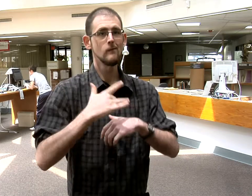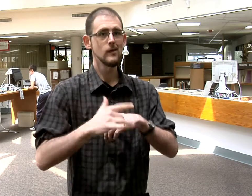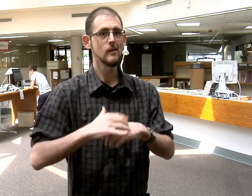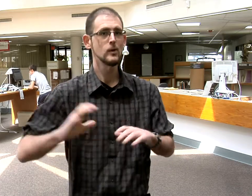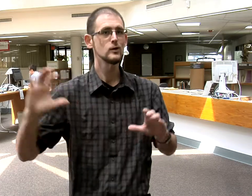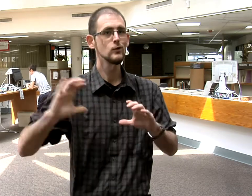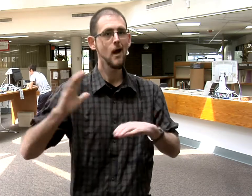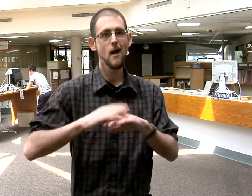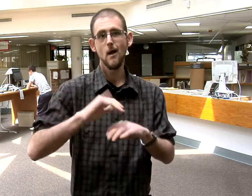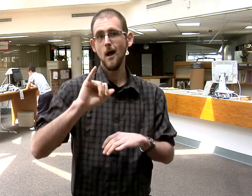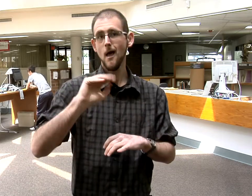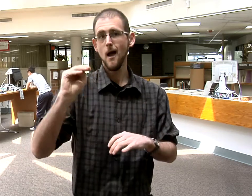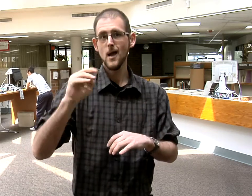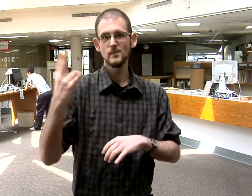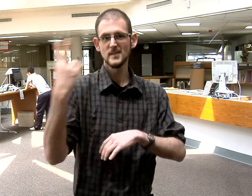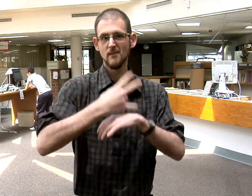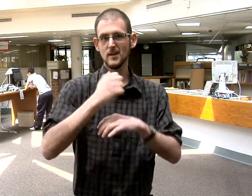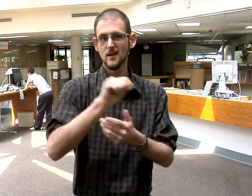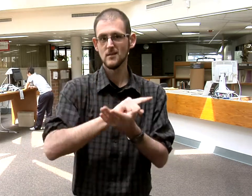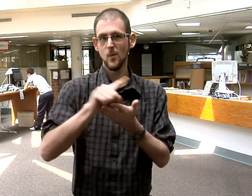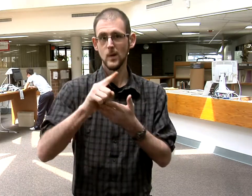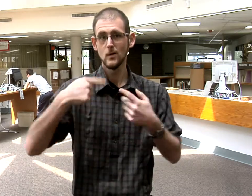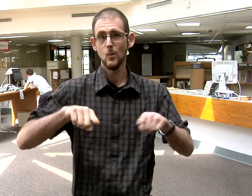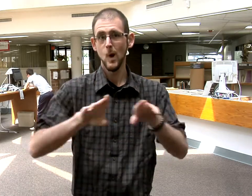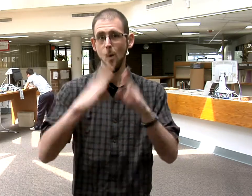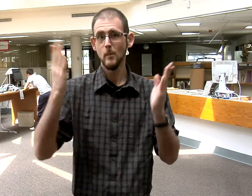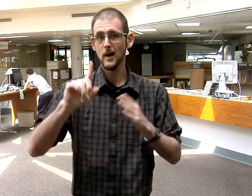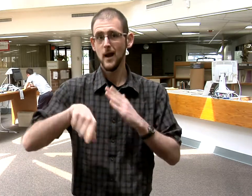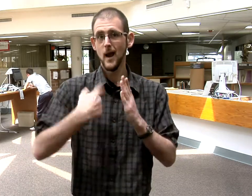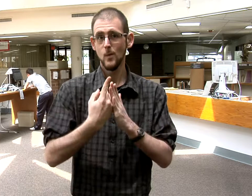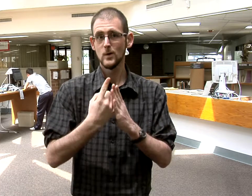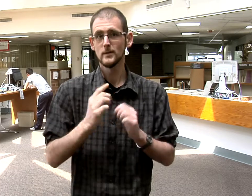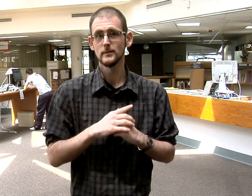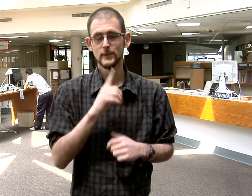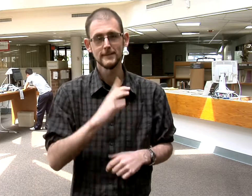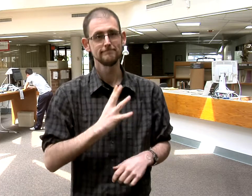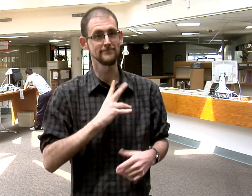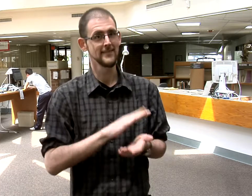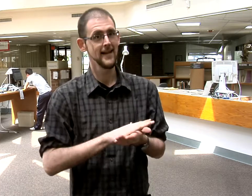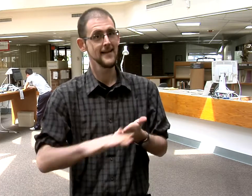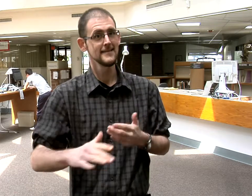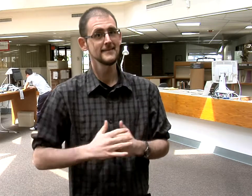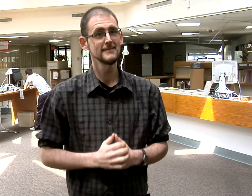and we are available to chat on instant message during most of our opening hours - its really nice.